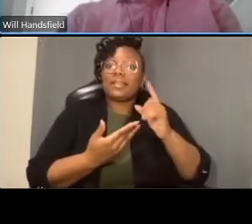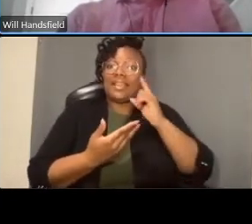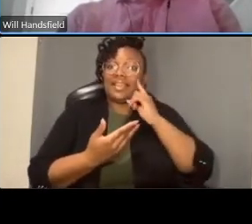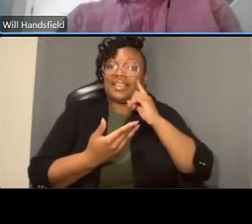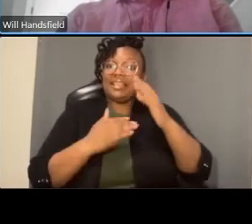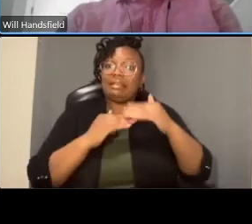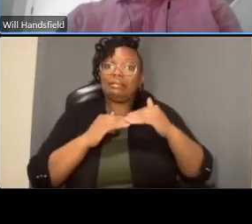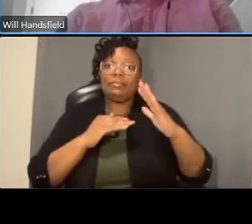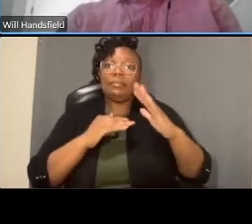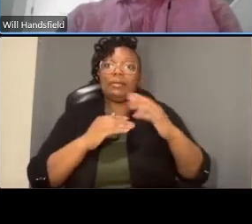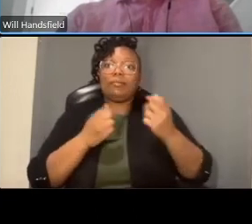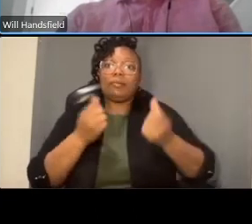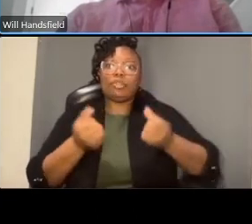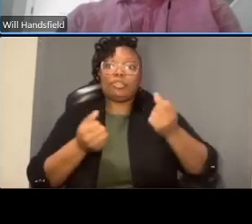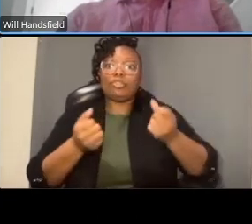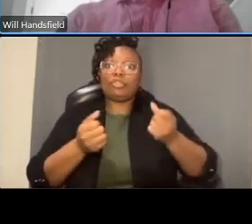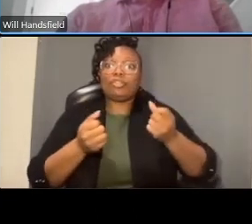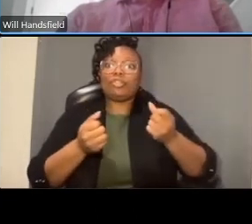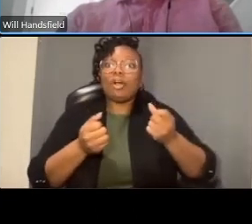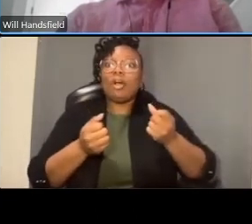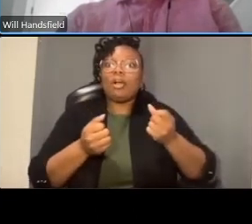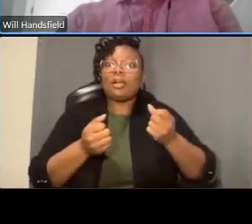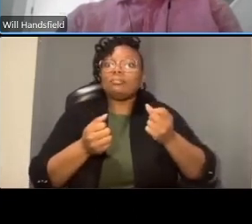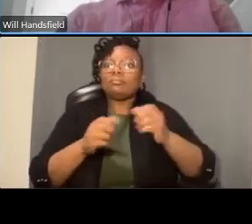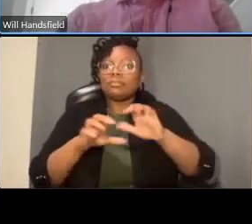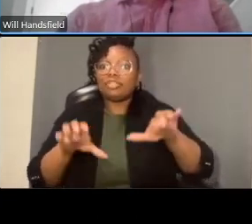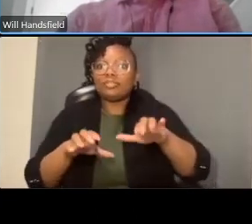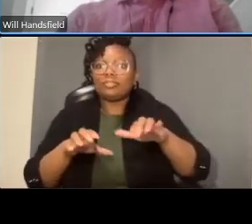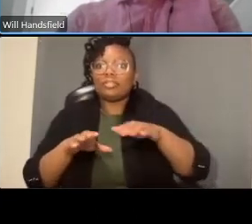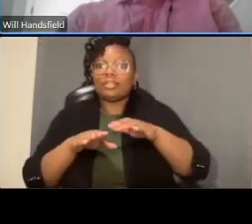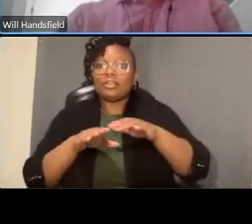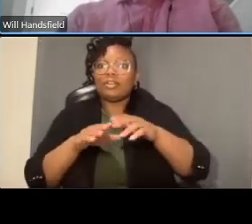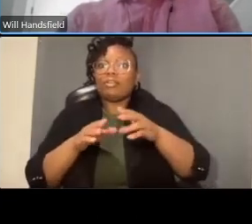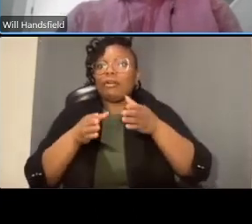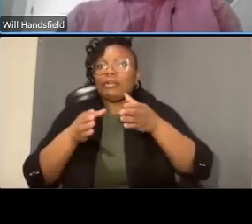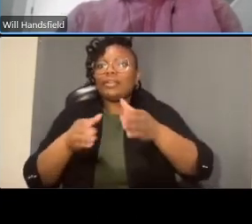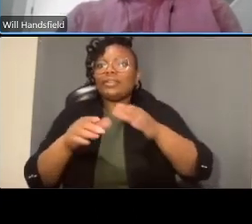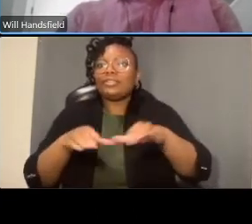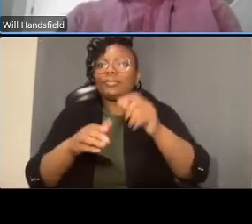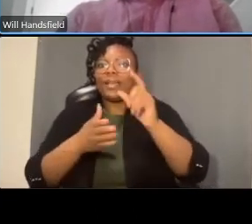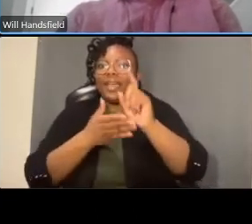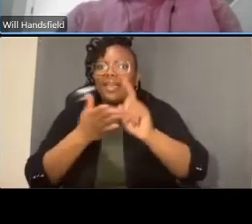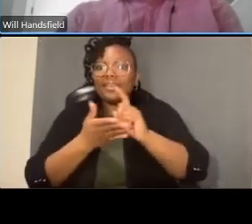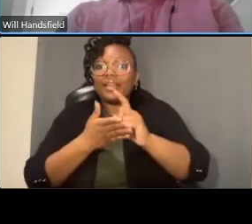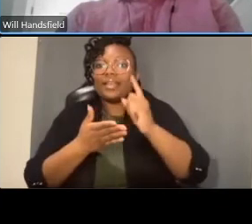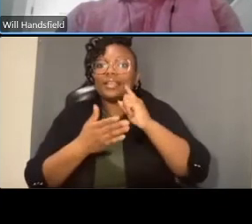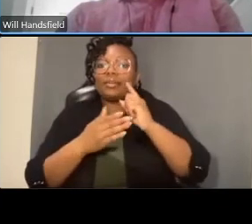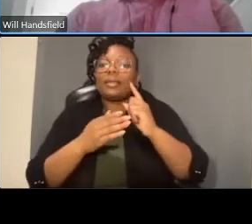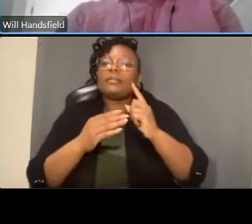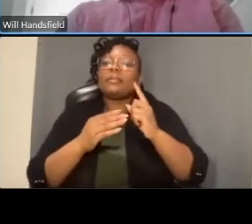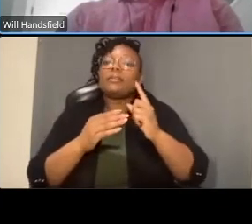like 1200 across the three remaining car lanes so um your 500 bikes per hour is exceeding that and